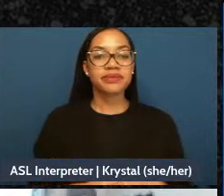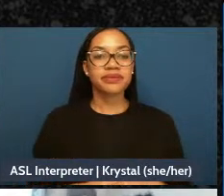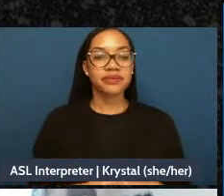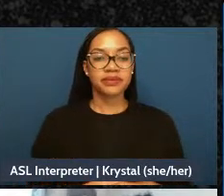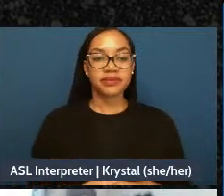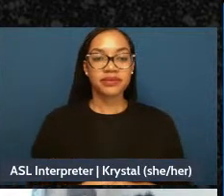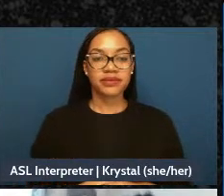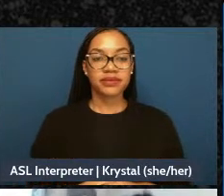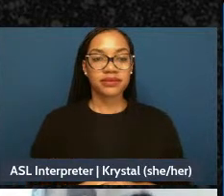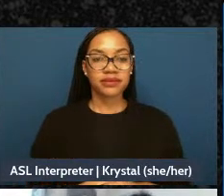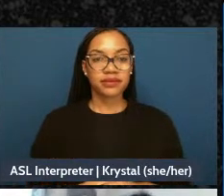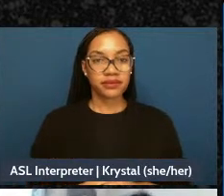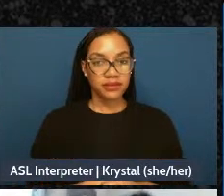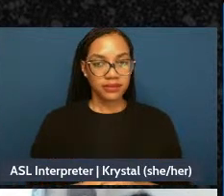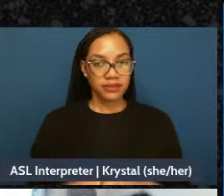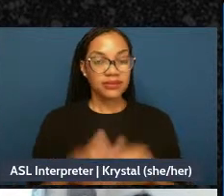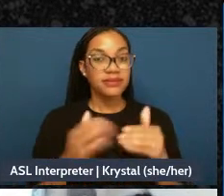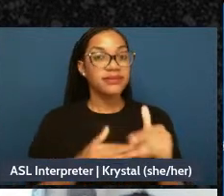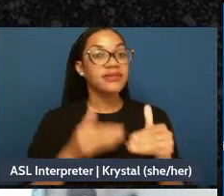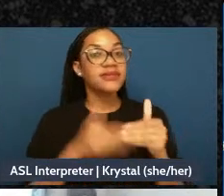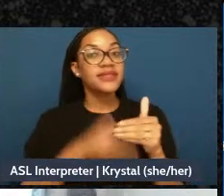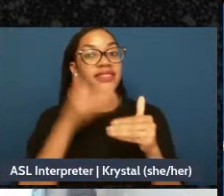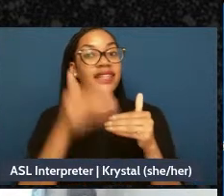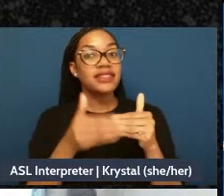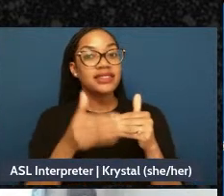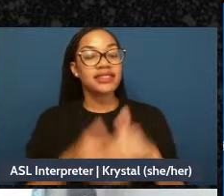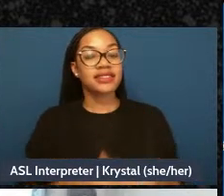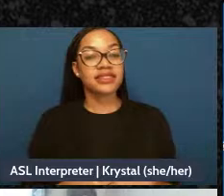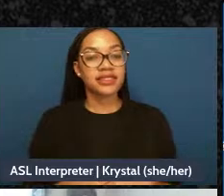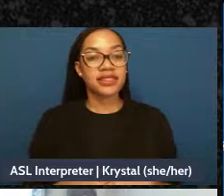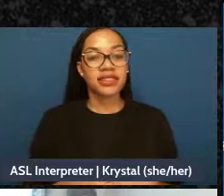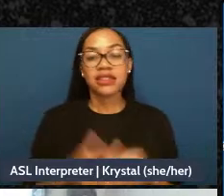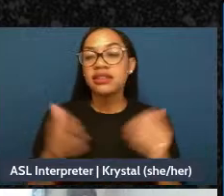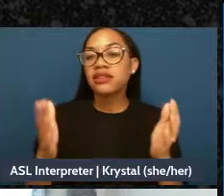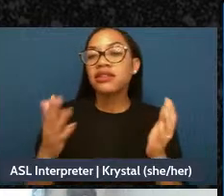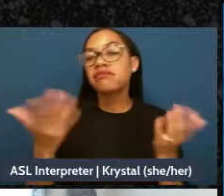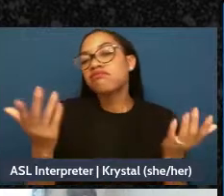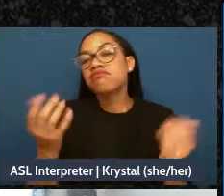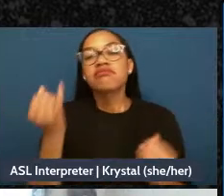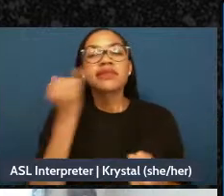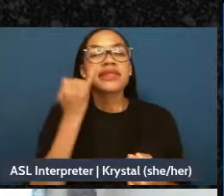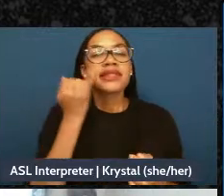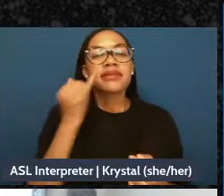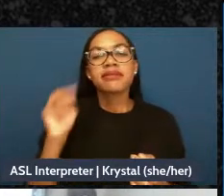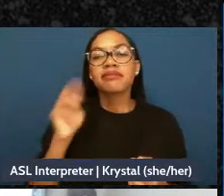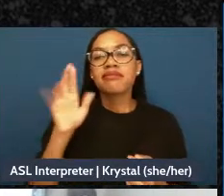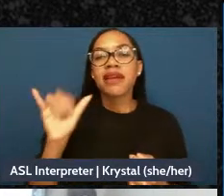The next one. LILAC: So what if Mary has a rich relative that doesn't really want to help because